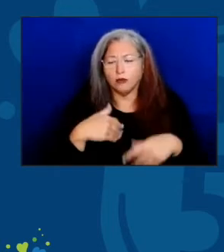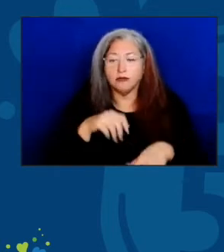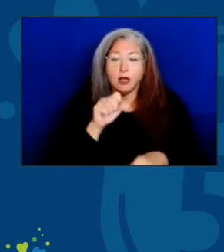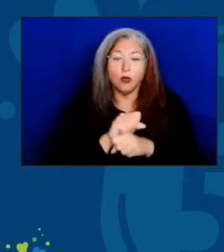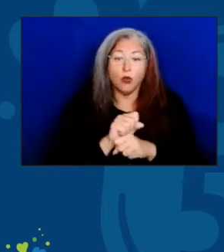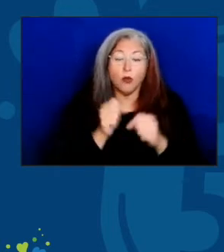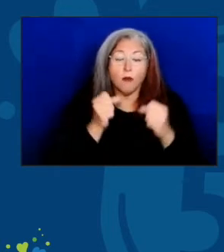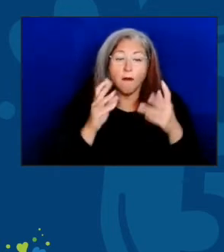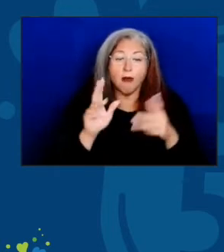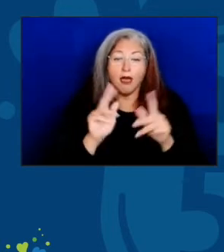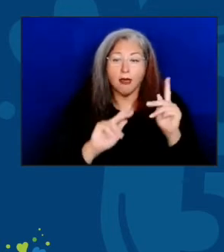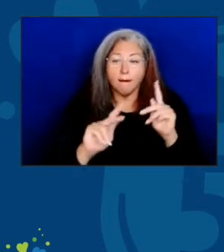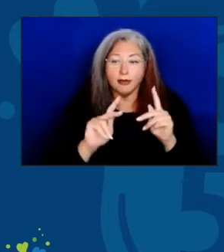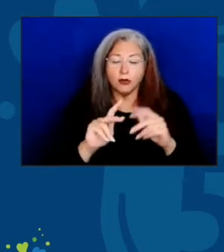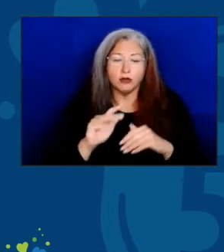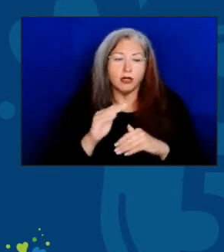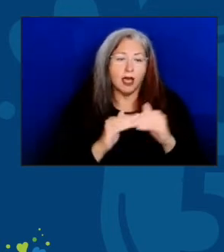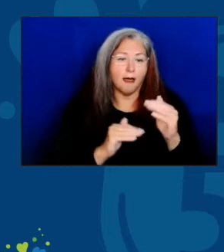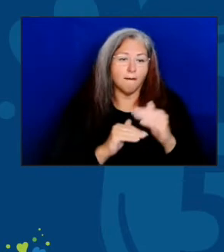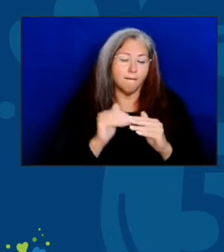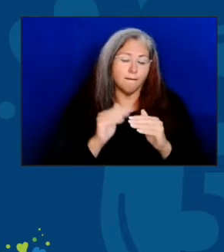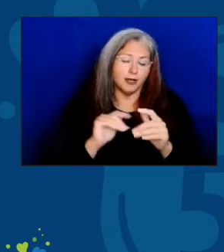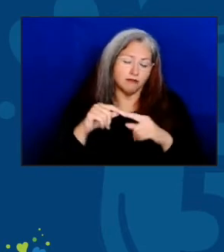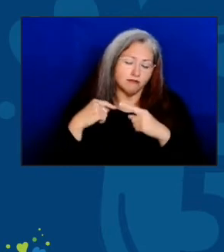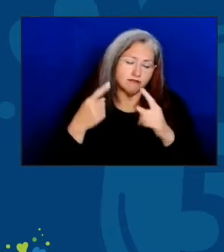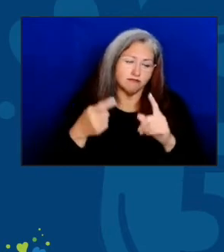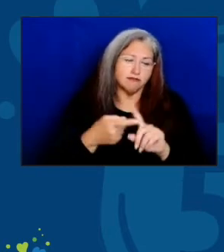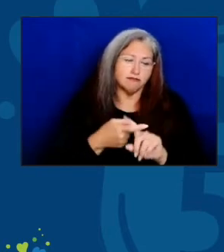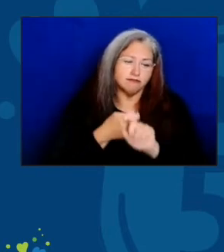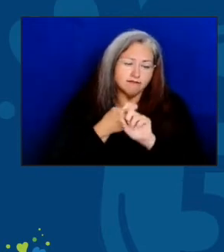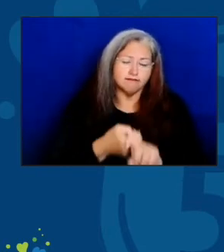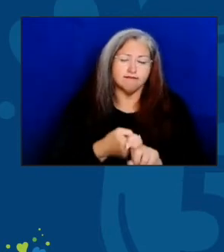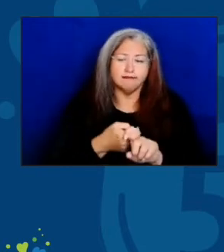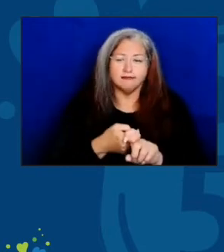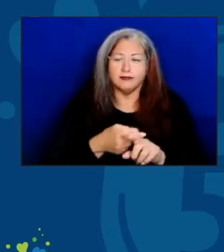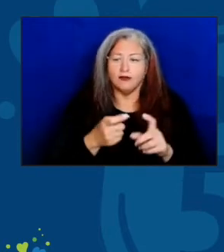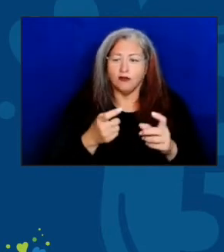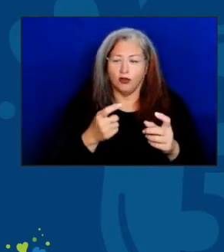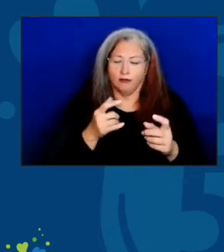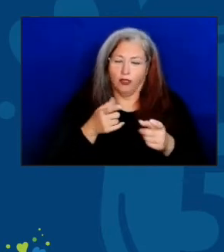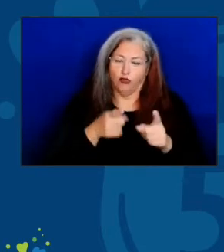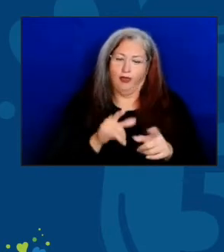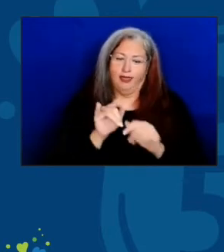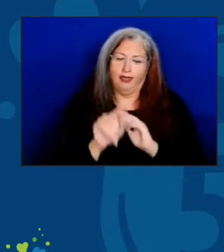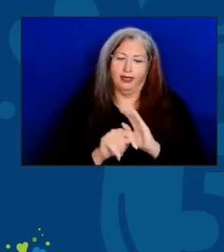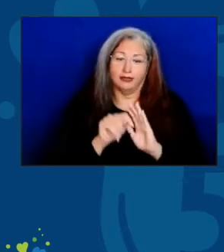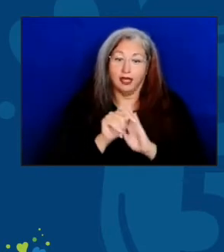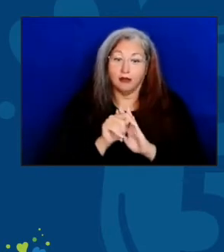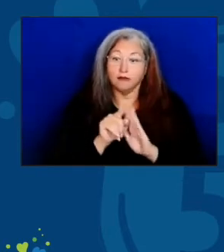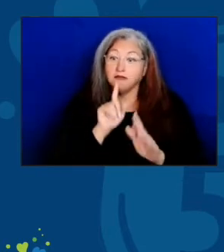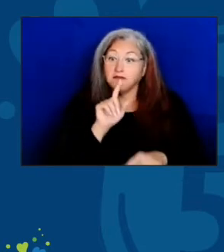and built many lifelong friendships and partnerships over that period of time. And in fact, I remember when I had